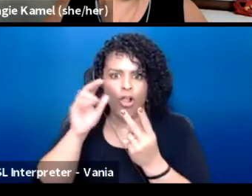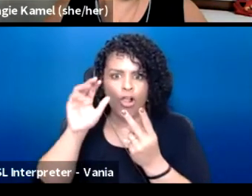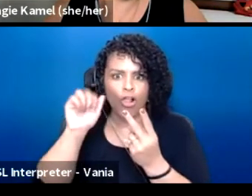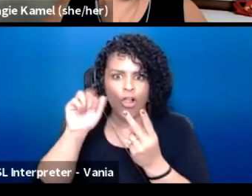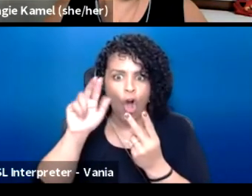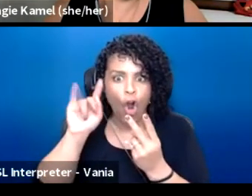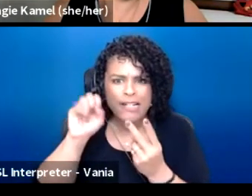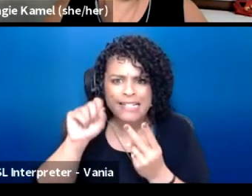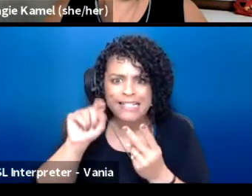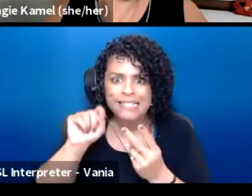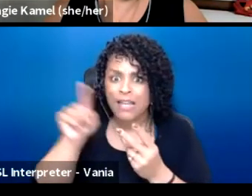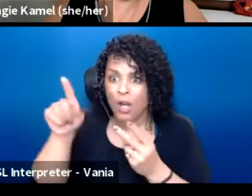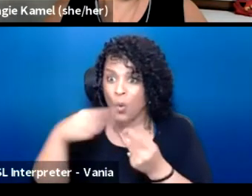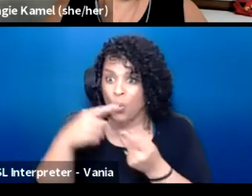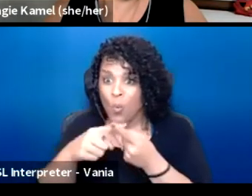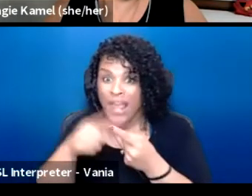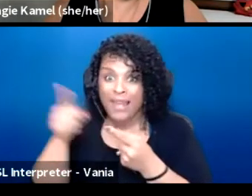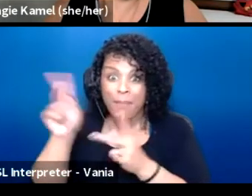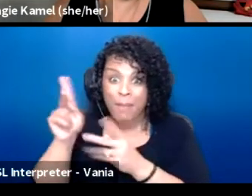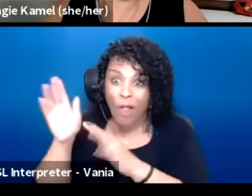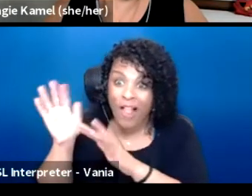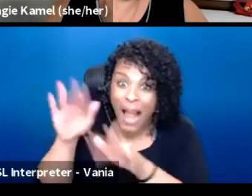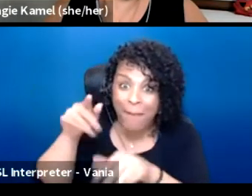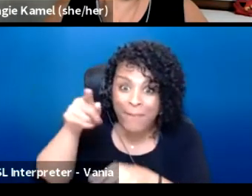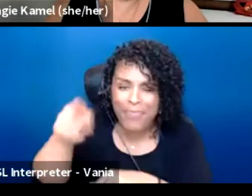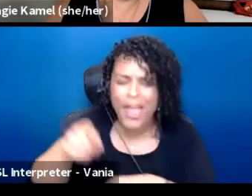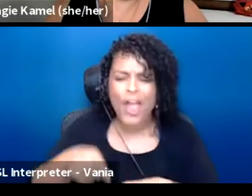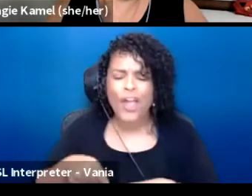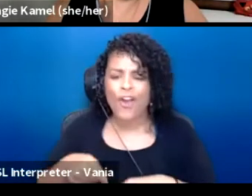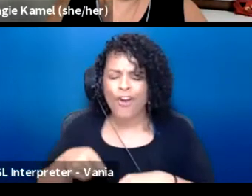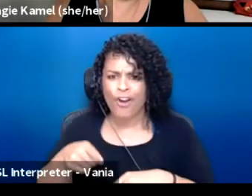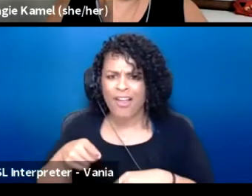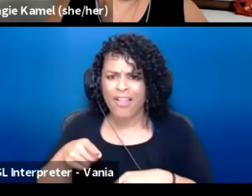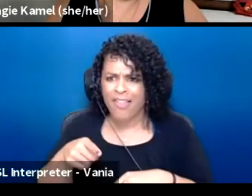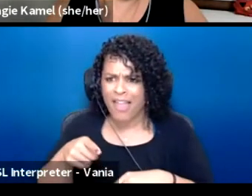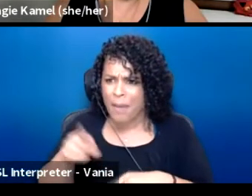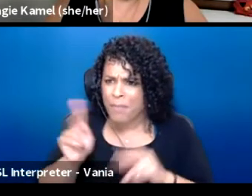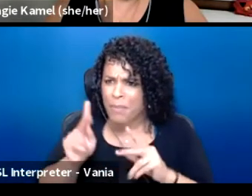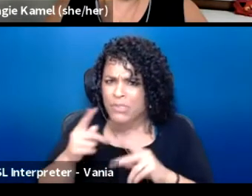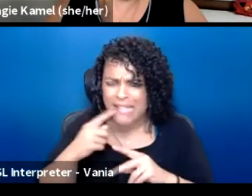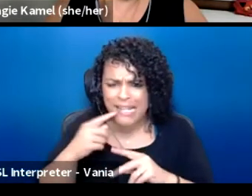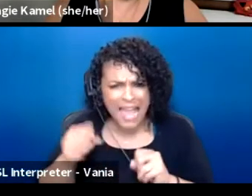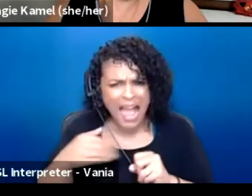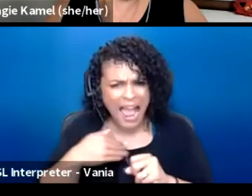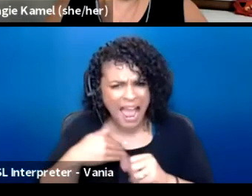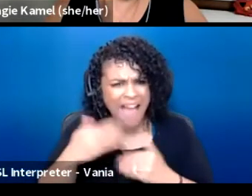And as they were receiving people who are sitting in their art, there were people who are like, "Oh yeah well, I've had these canvases in my garage